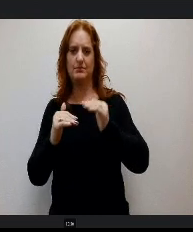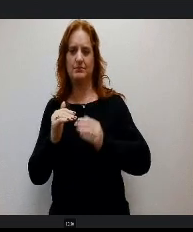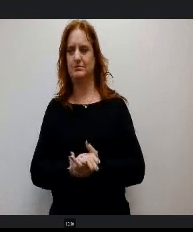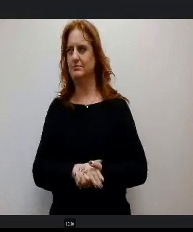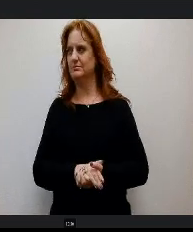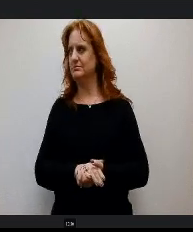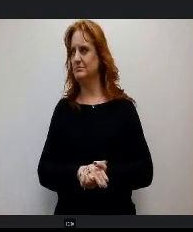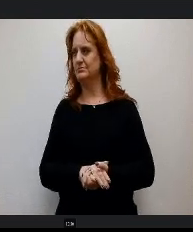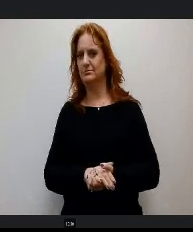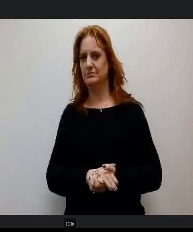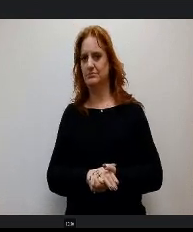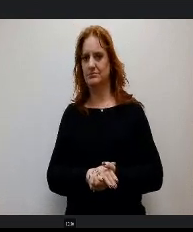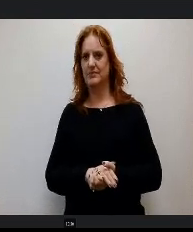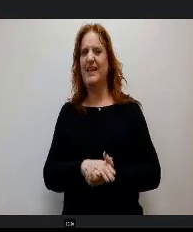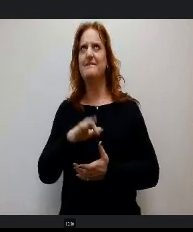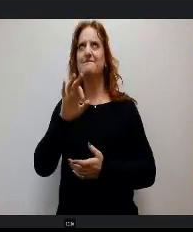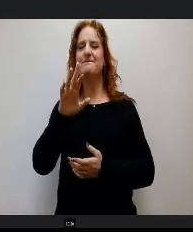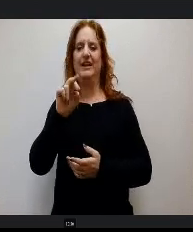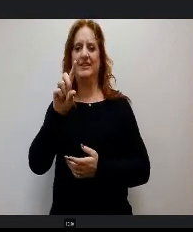Is that it for Miss Ellen? OK. Thank you so much.